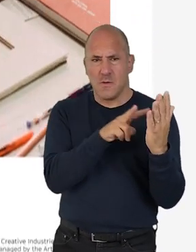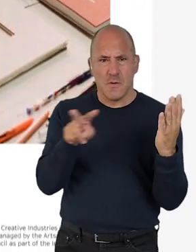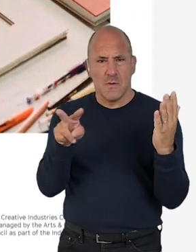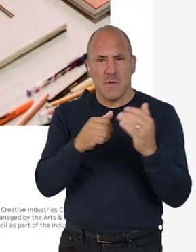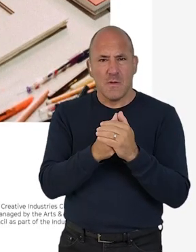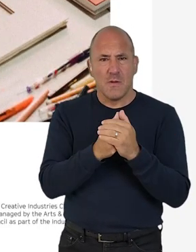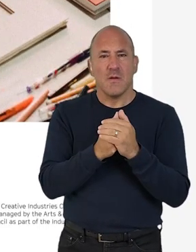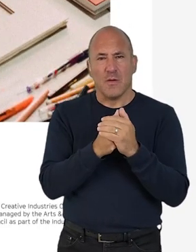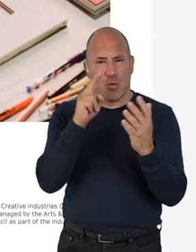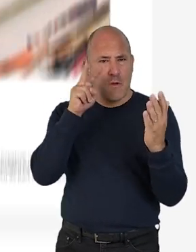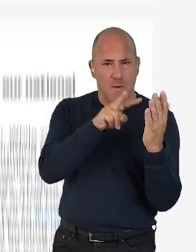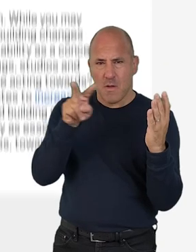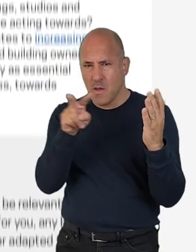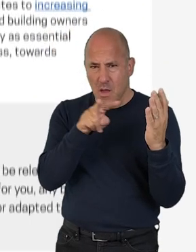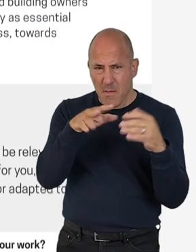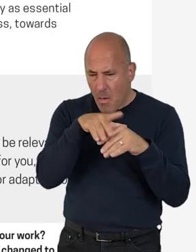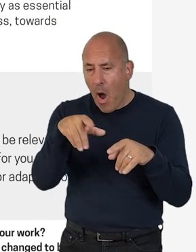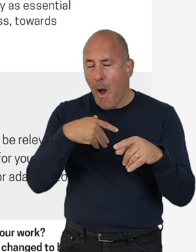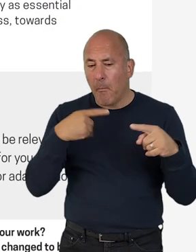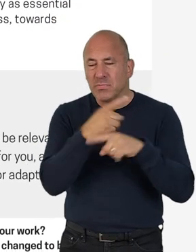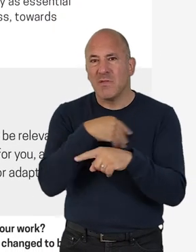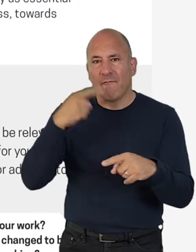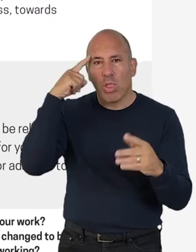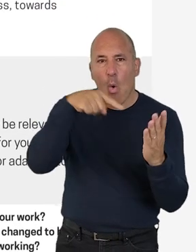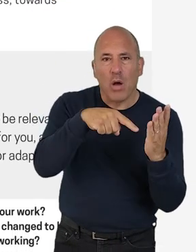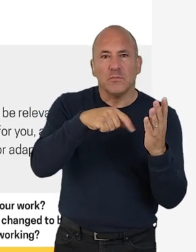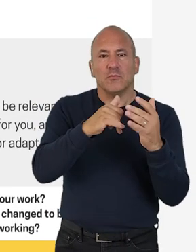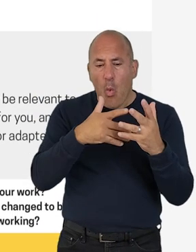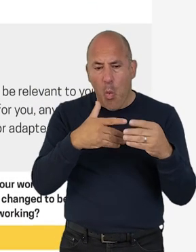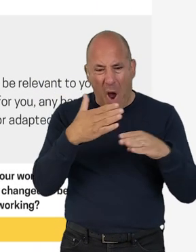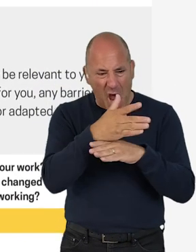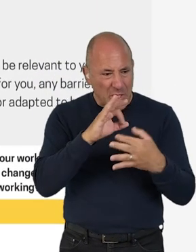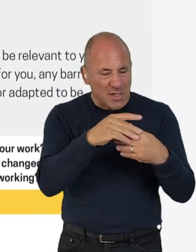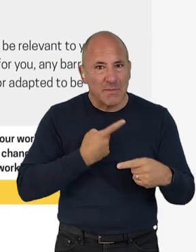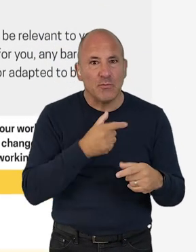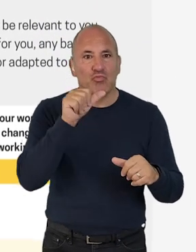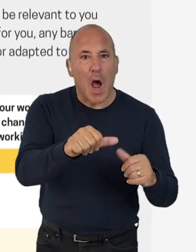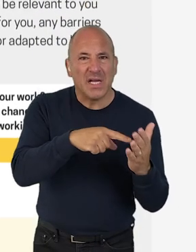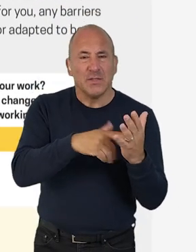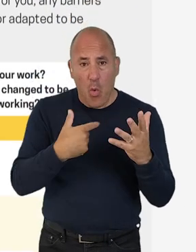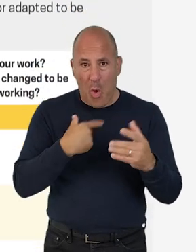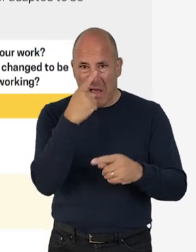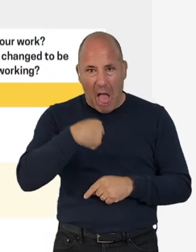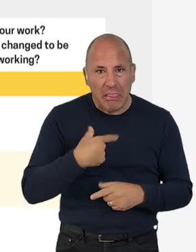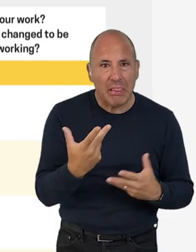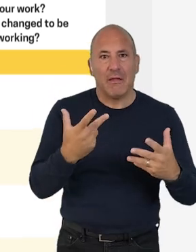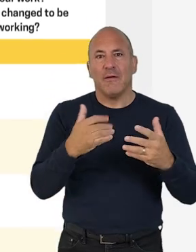As you are running through the prompts, consider areas you might have missed, which actions may be relevant to you, possible for you to undertake,